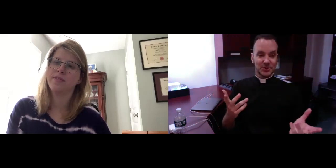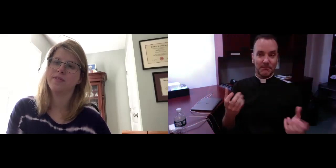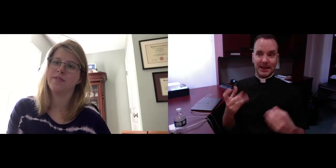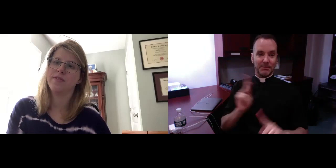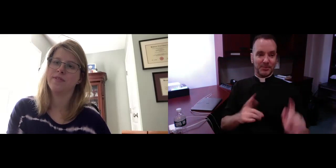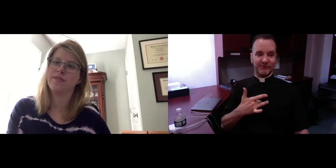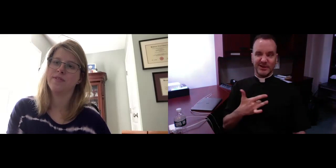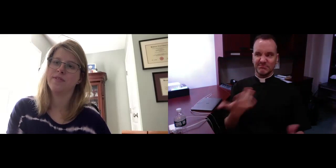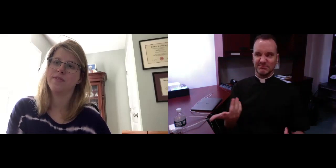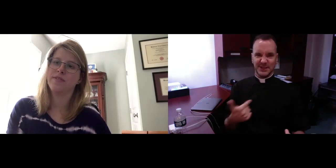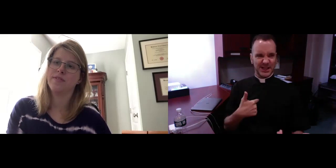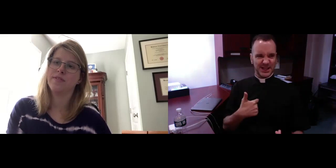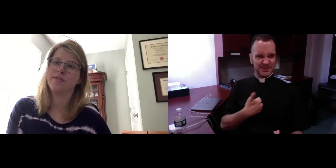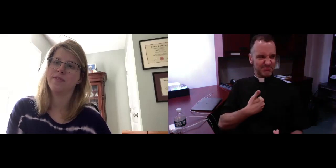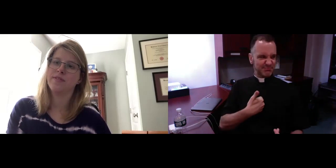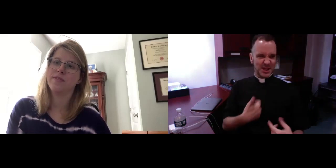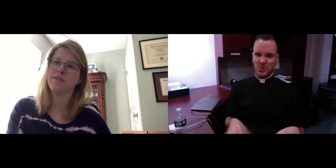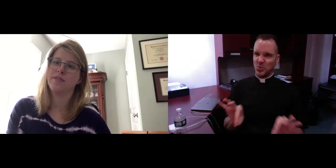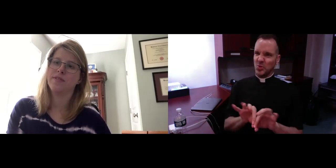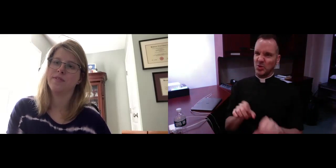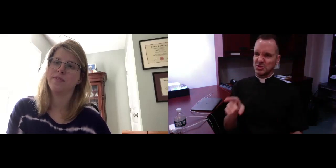like new and where people aren't taking the time to pause in their lives and